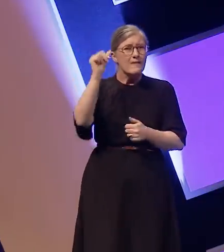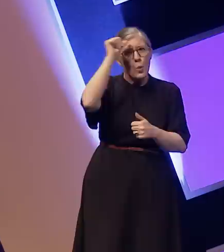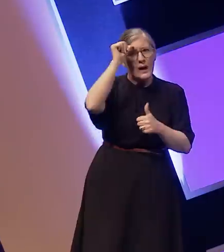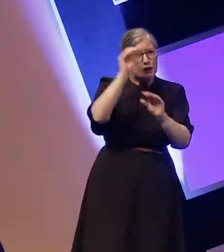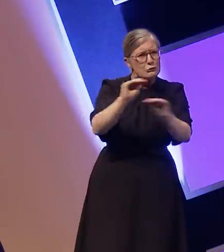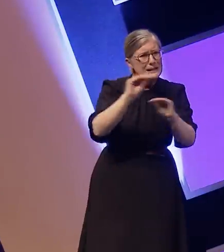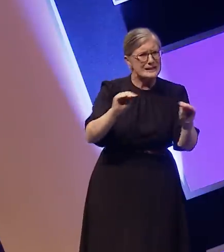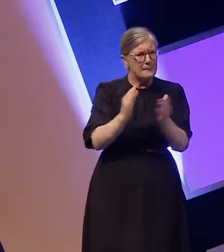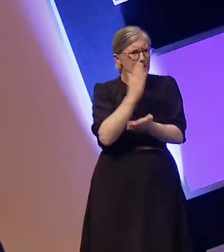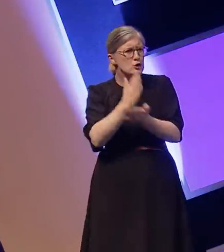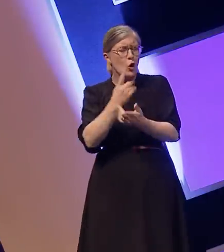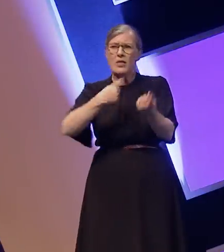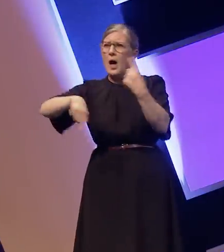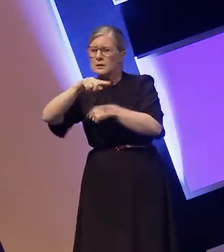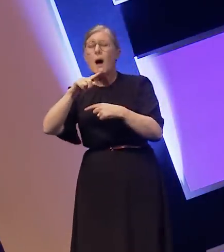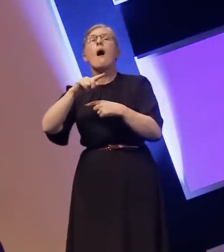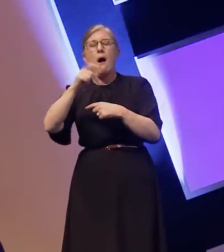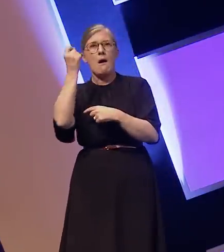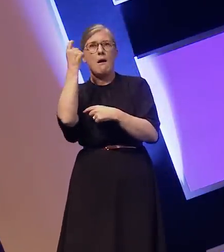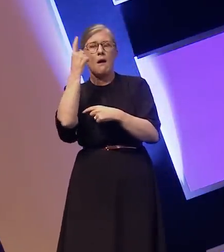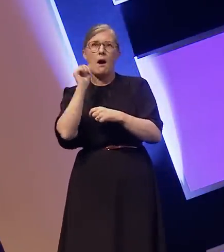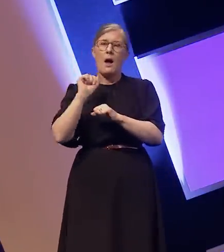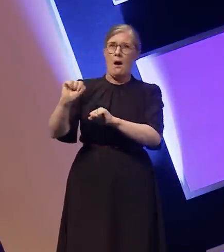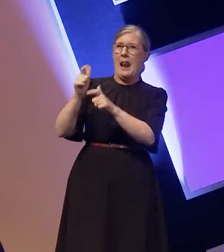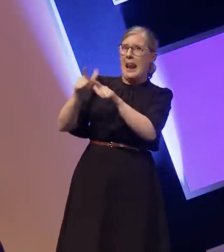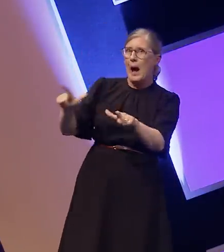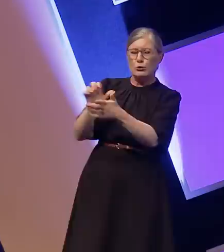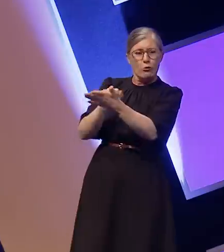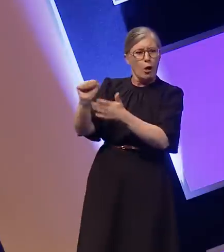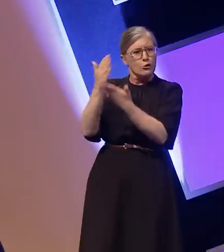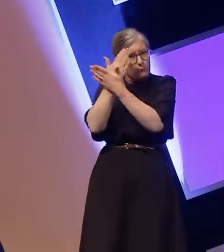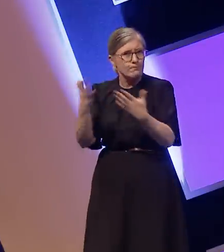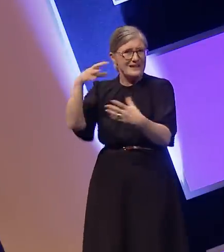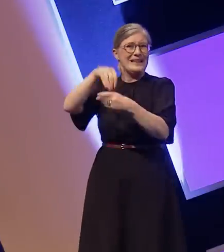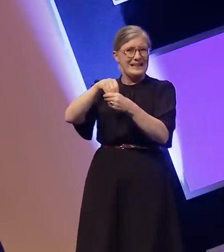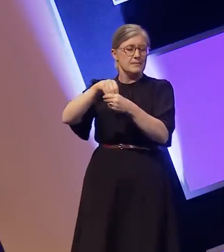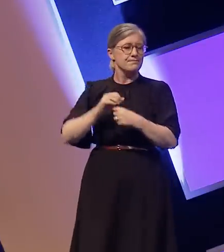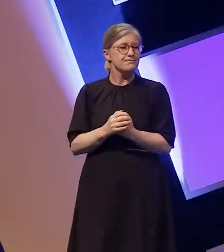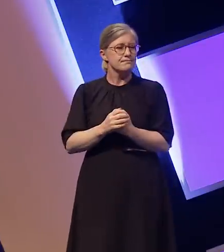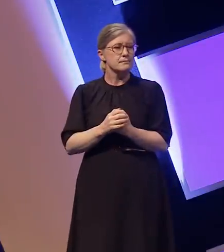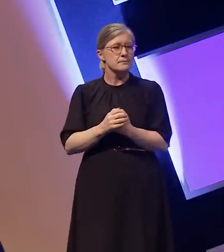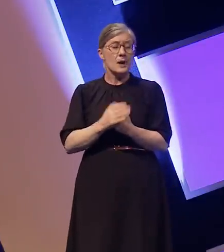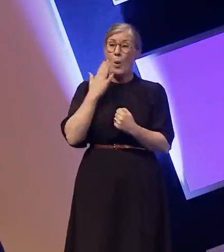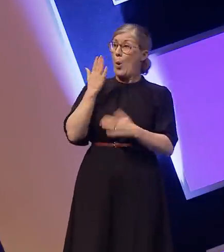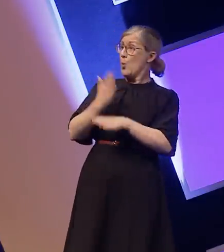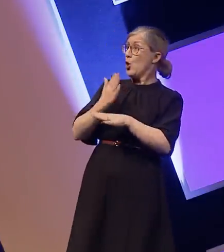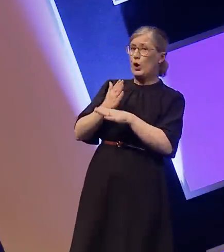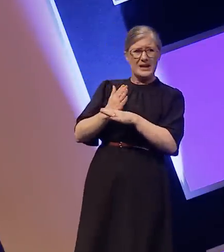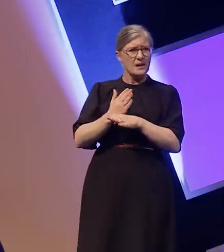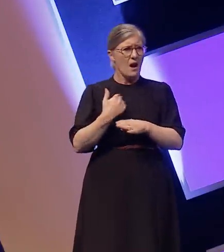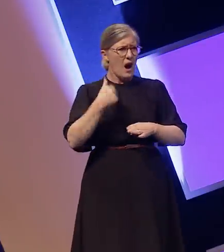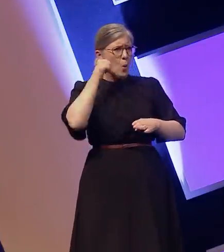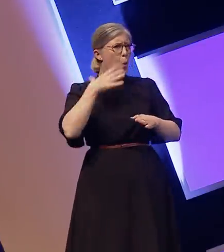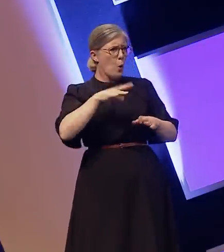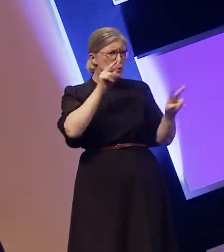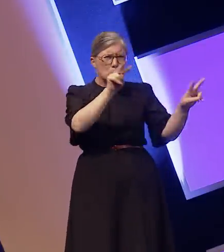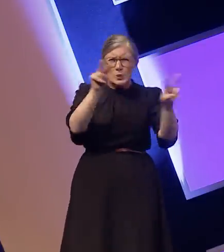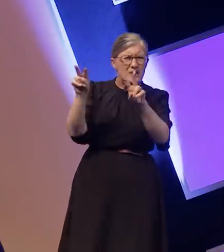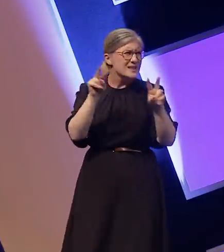are respected. When working I need to see I need to be able to see other actors' faces, I need visual cues